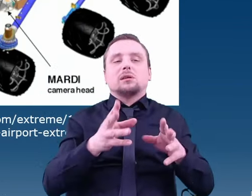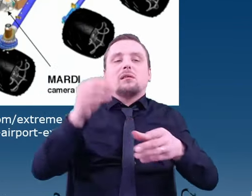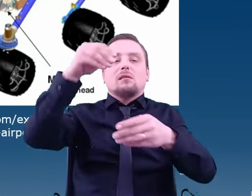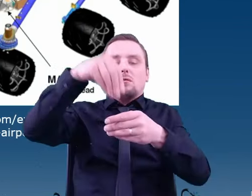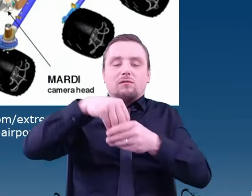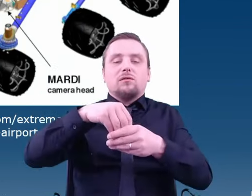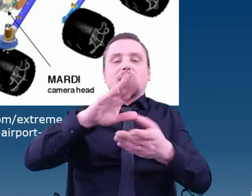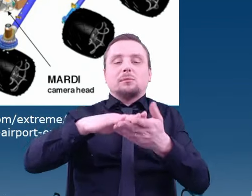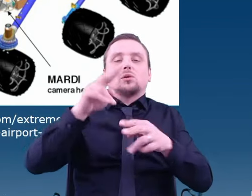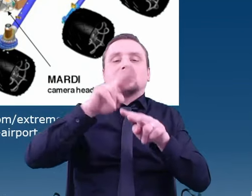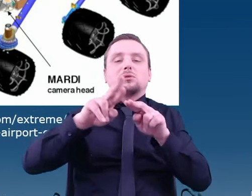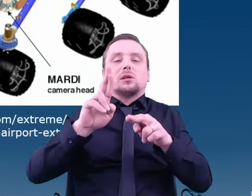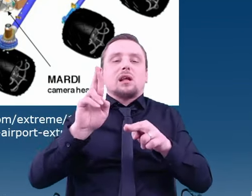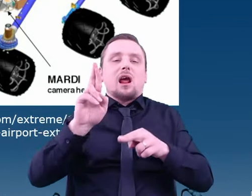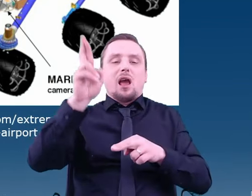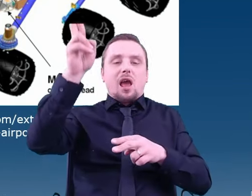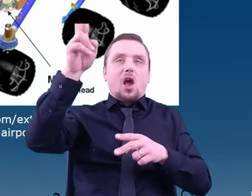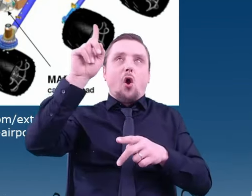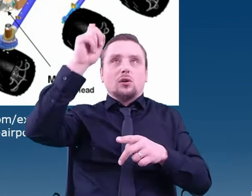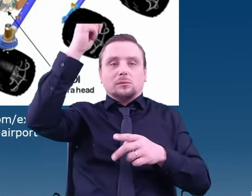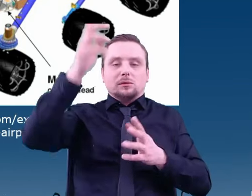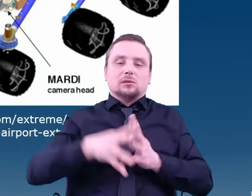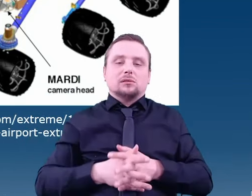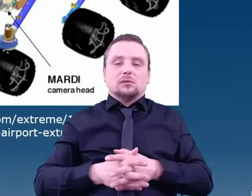It gets really tight, just as in this slide full of info.